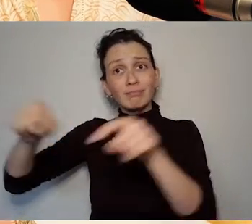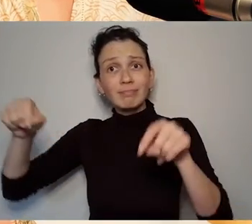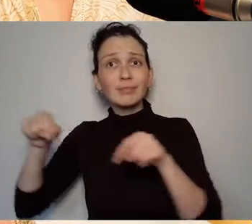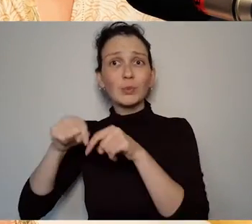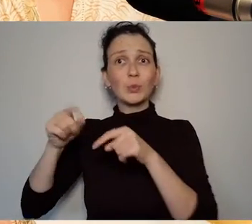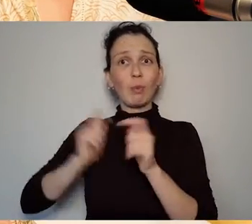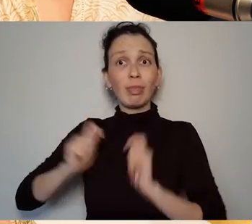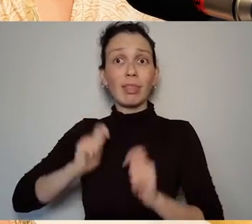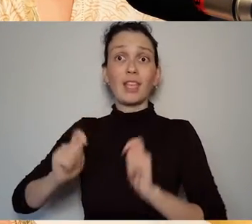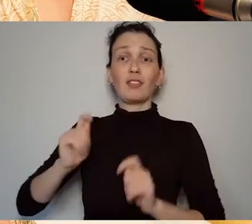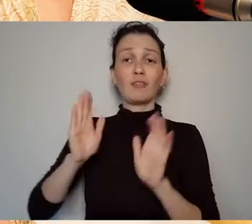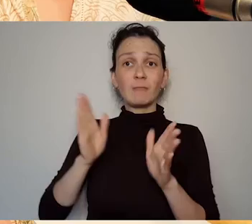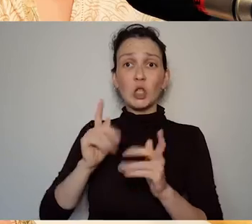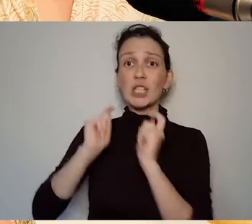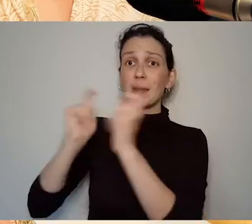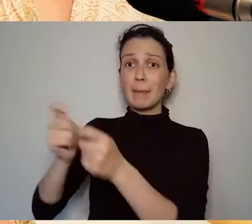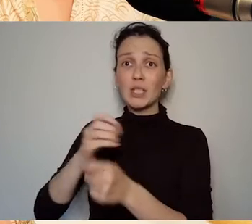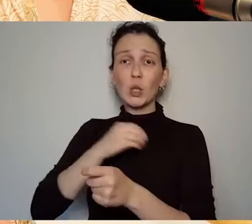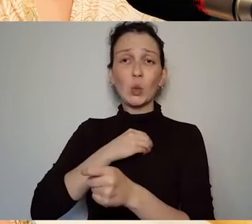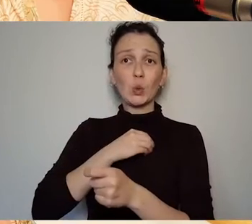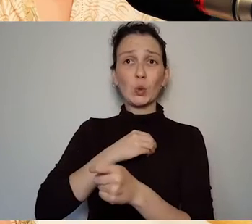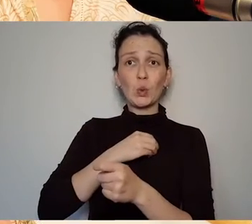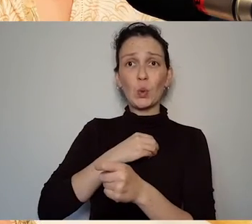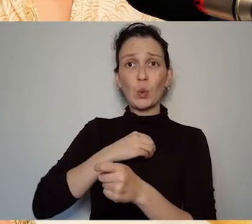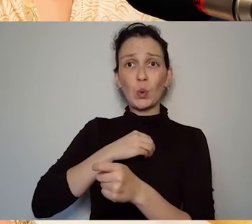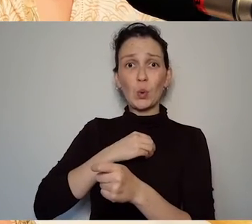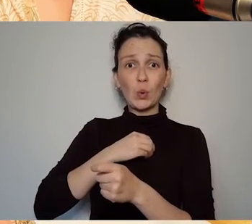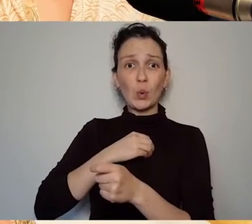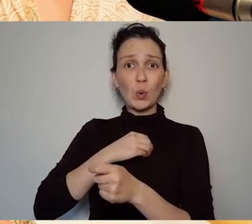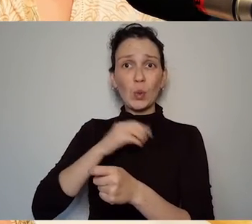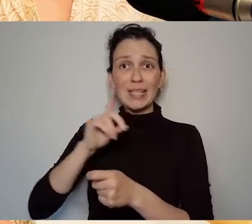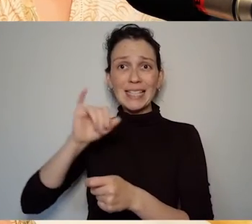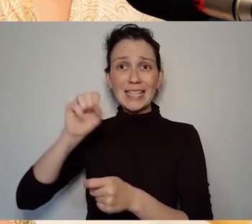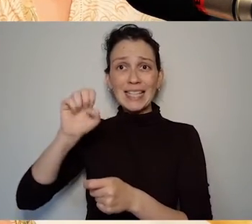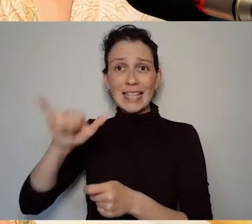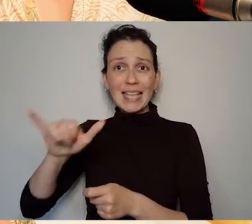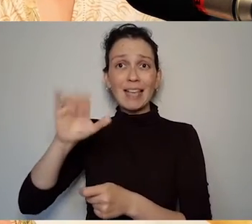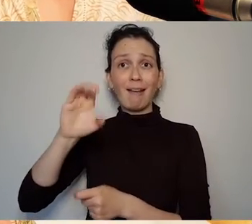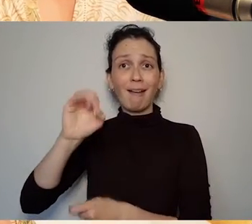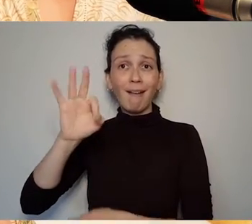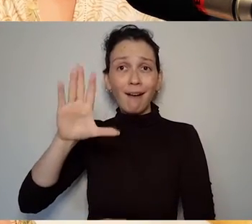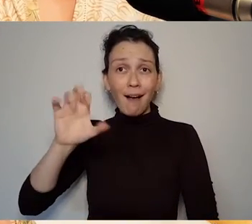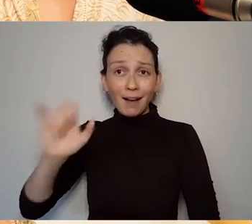her work and having her work produced and we've actually though that collection of letters reveals